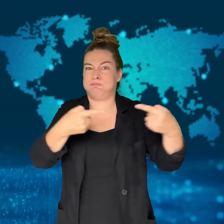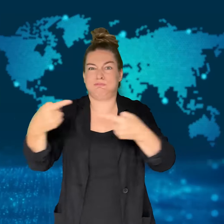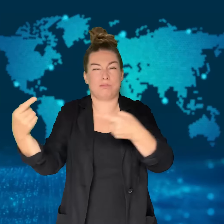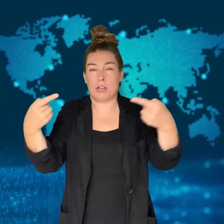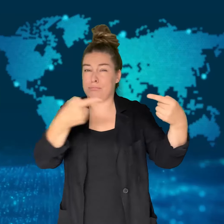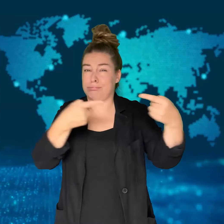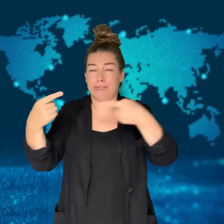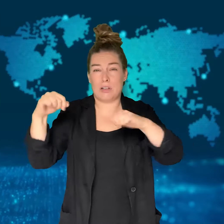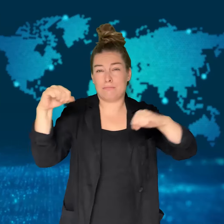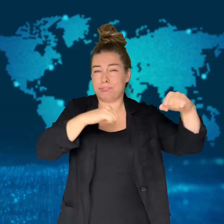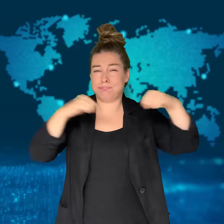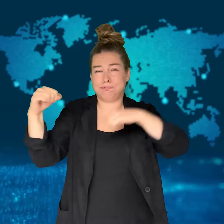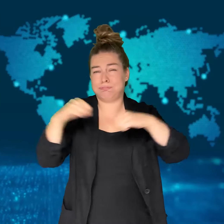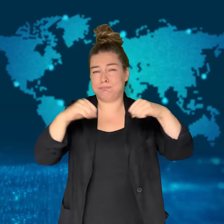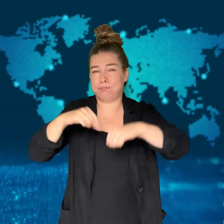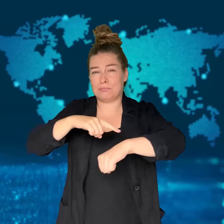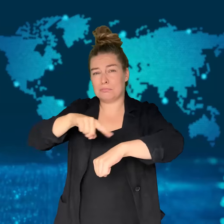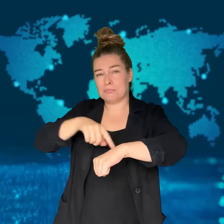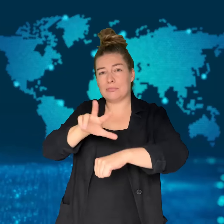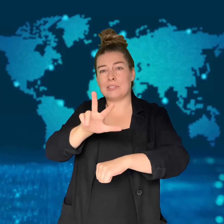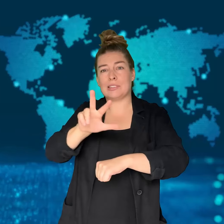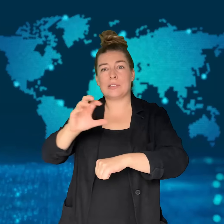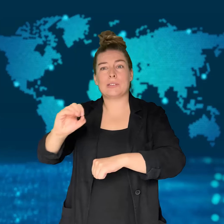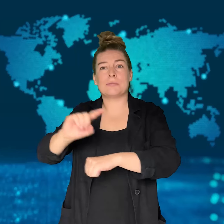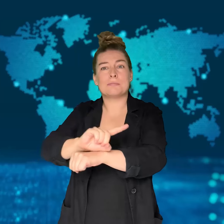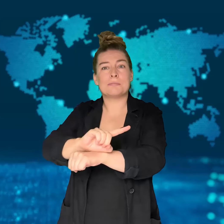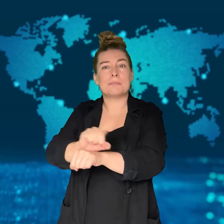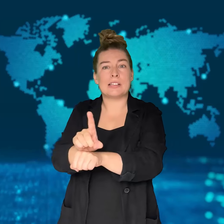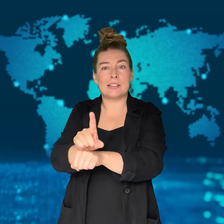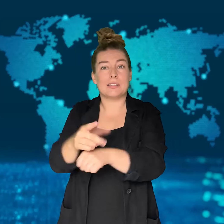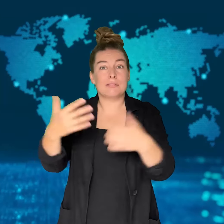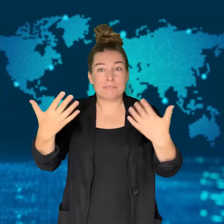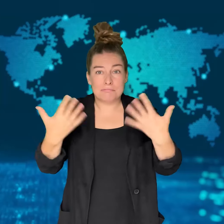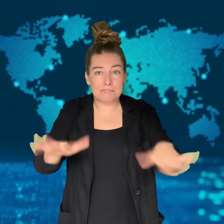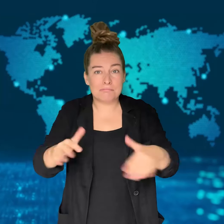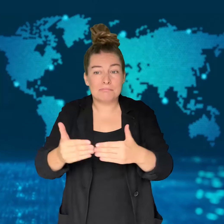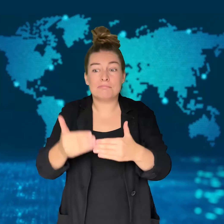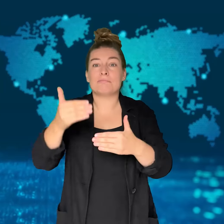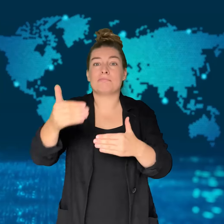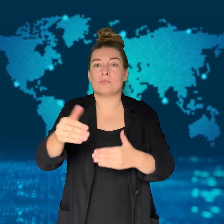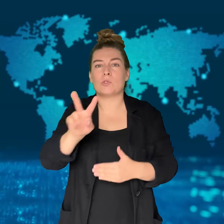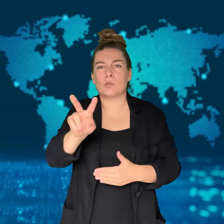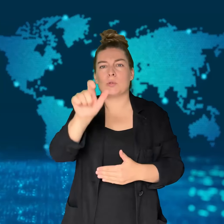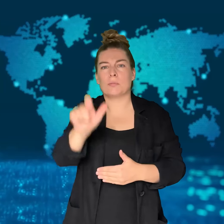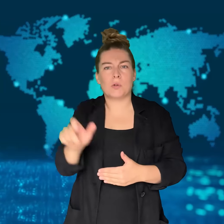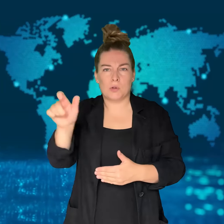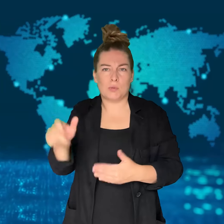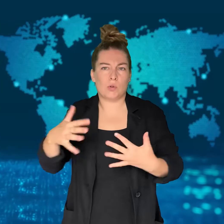Two people were injured.